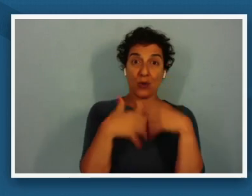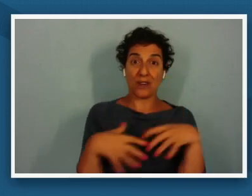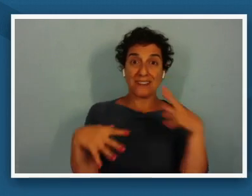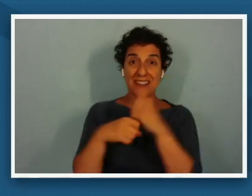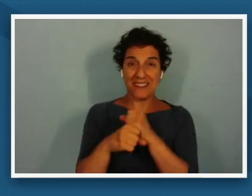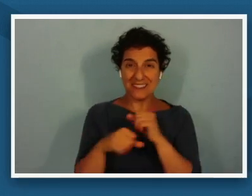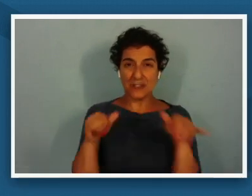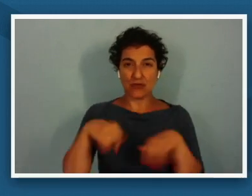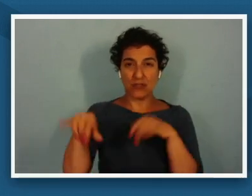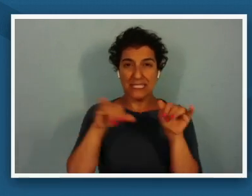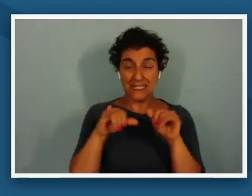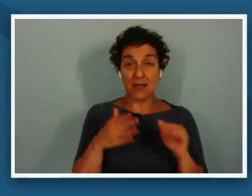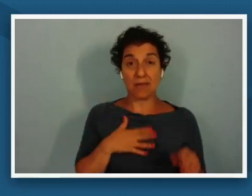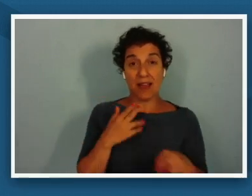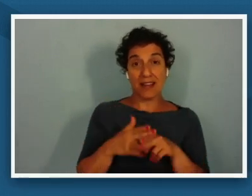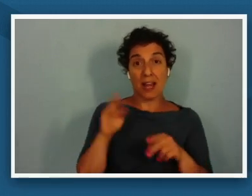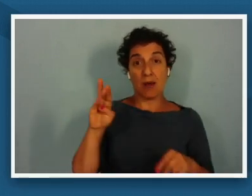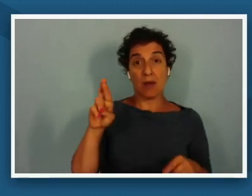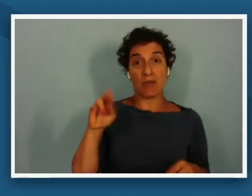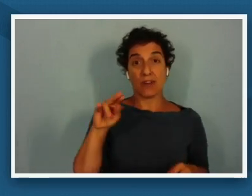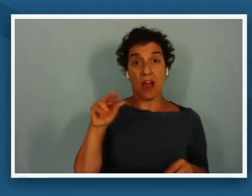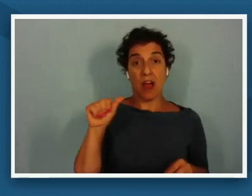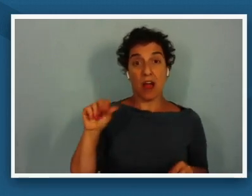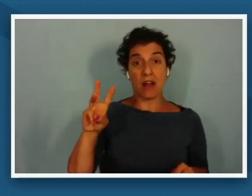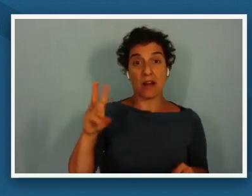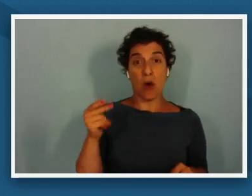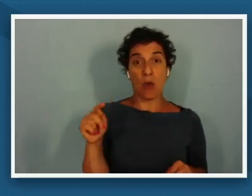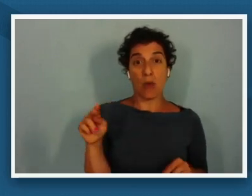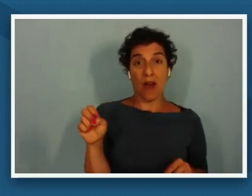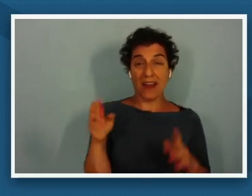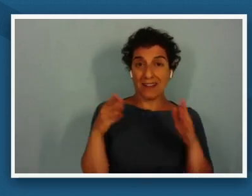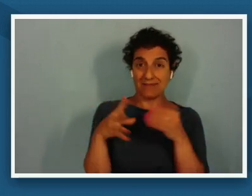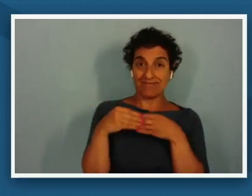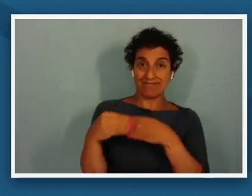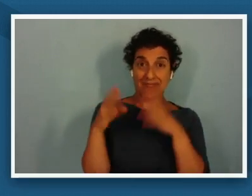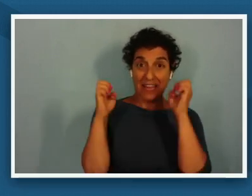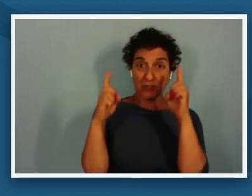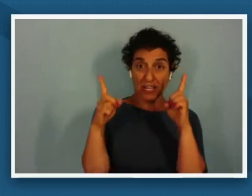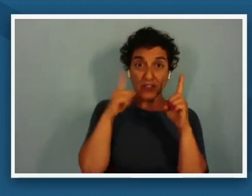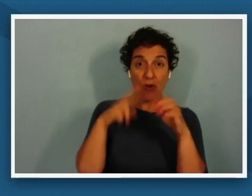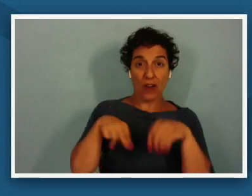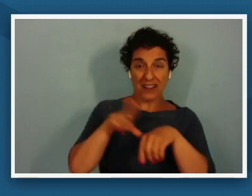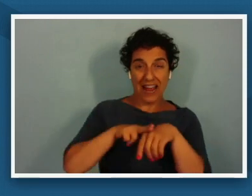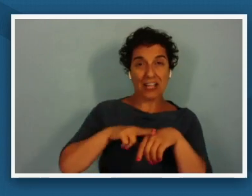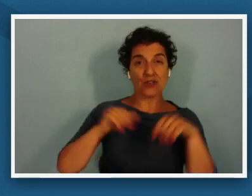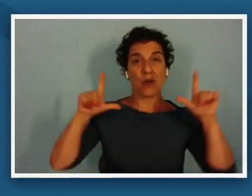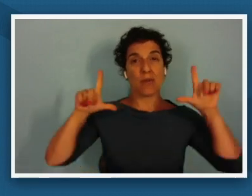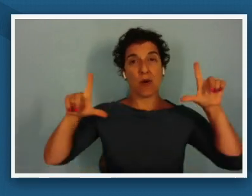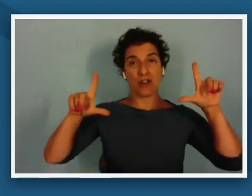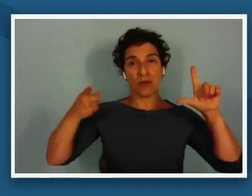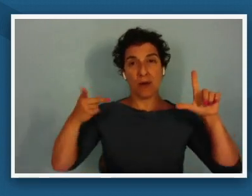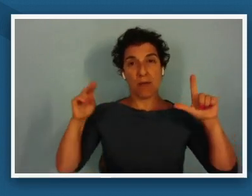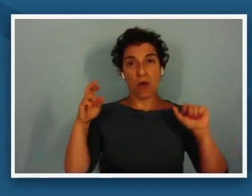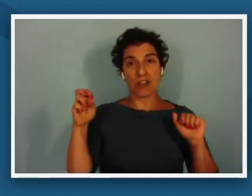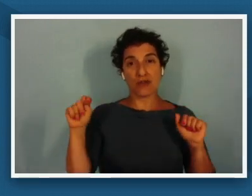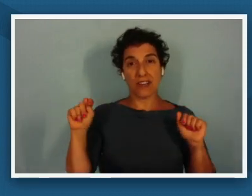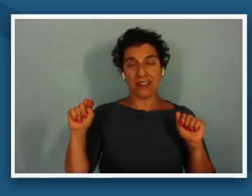my name is brianna white i'm the head of education for the national portrait